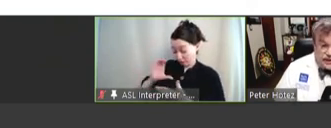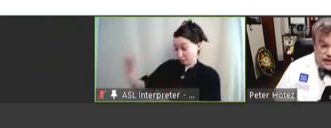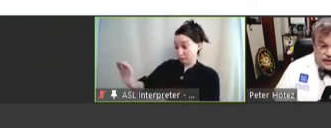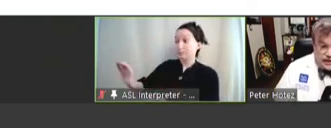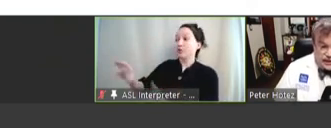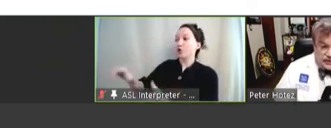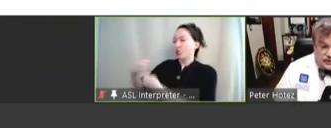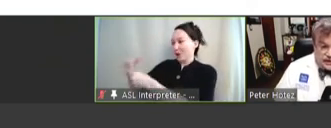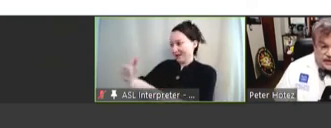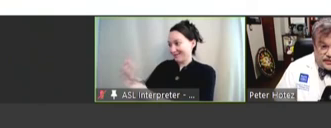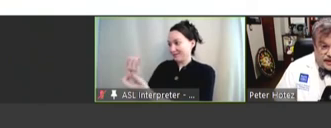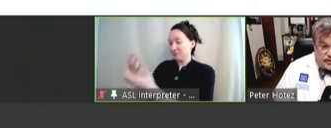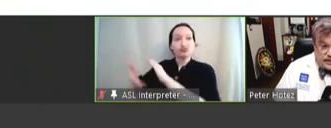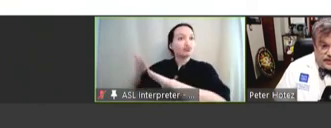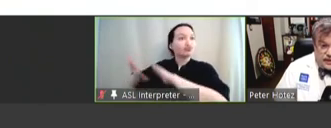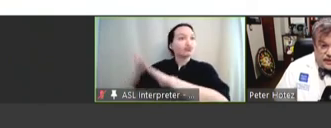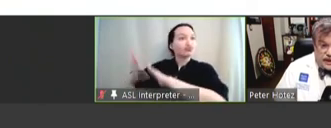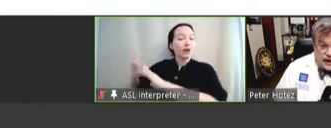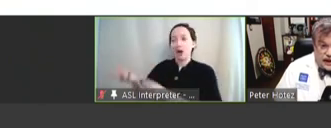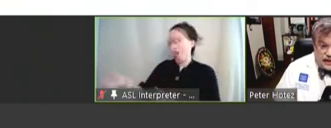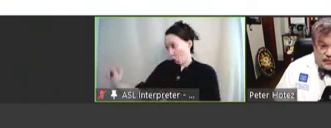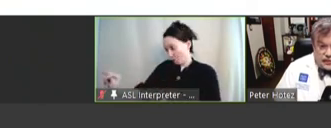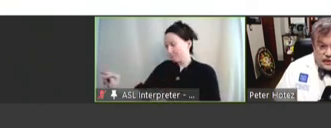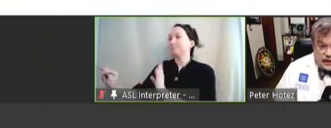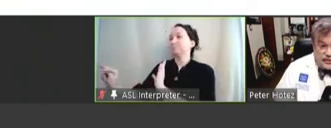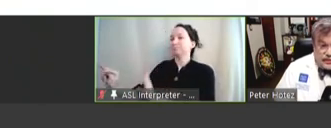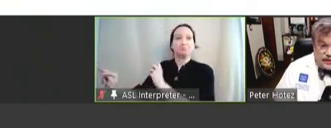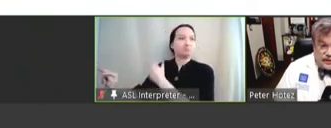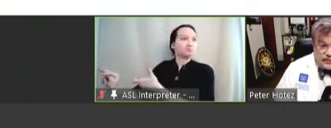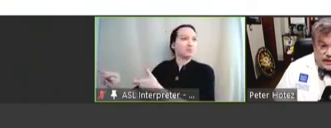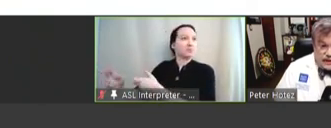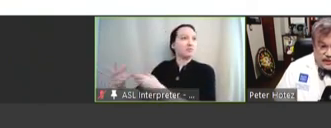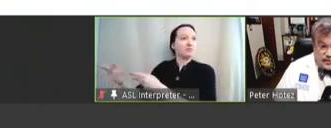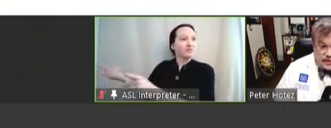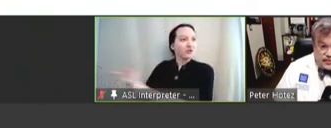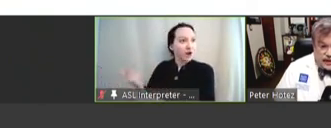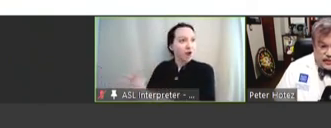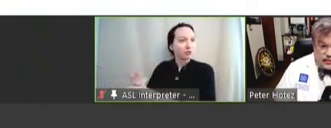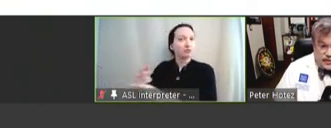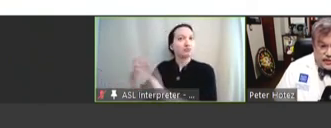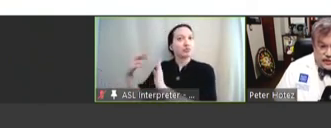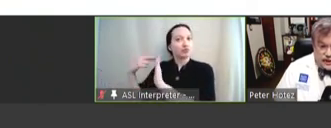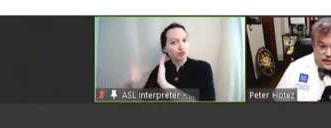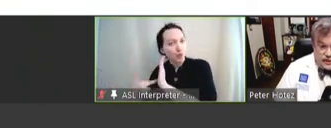it on the industrial scale, they own it and they work out the regulatory plan with their national